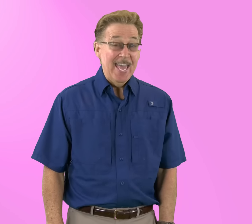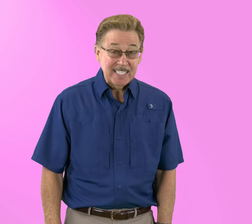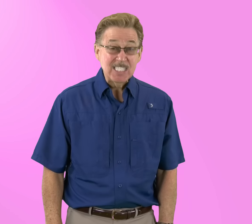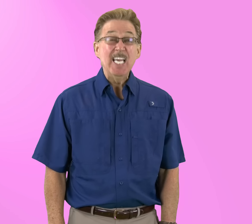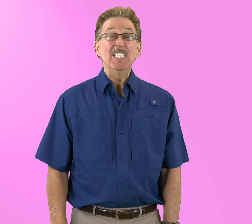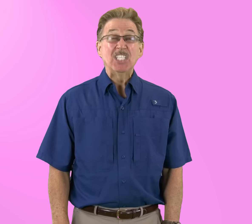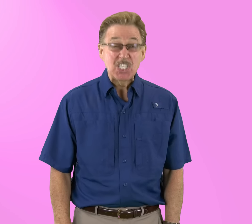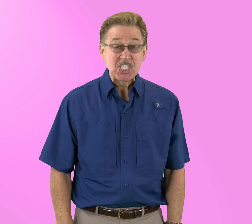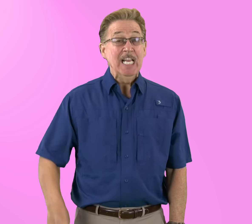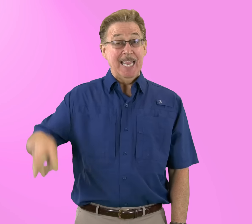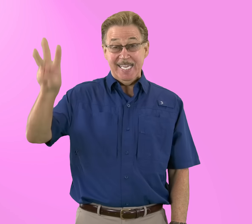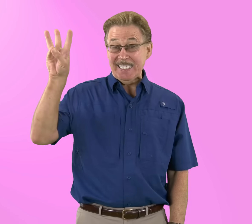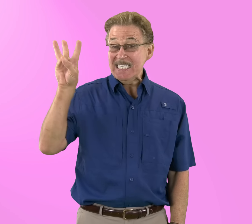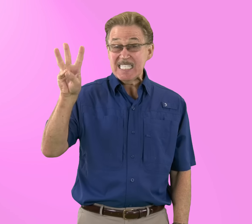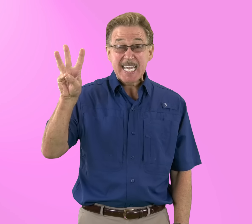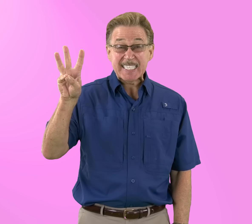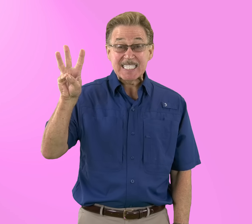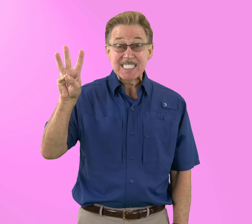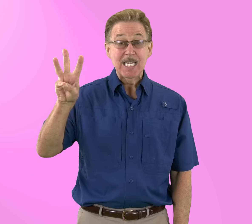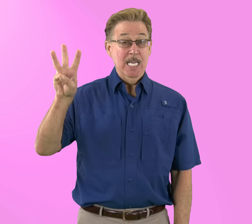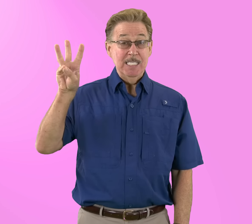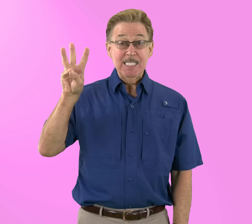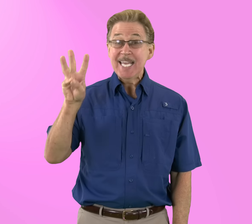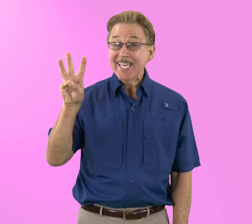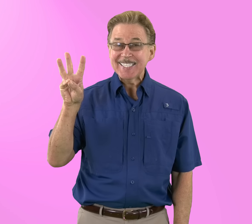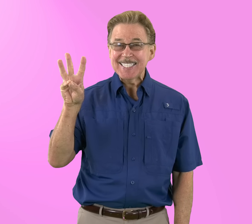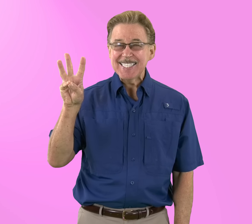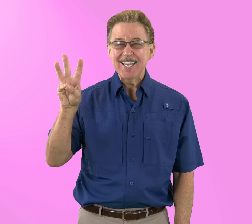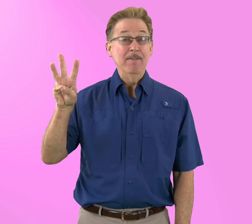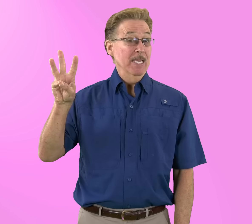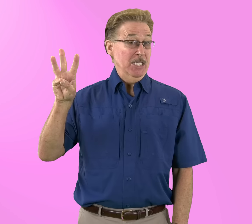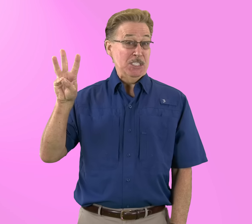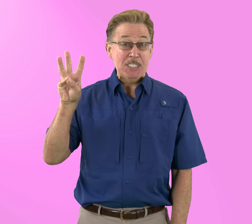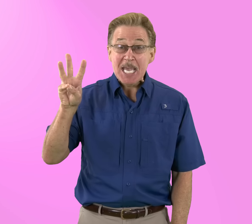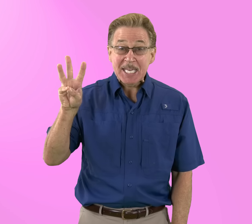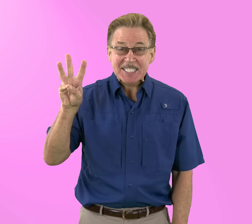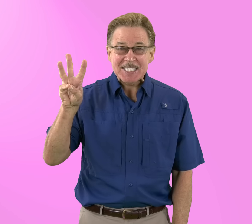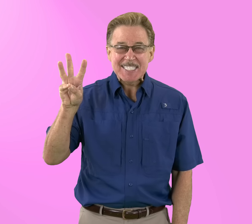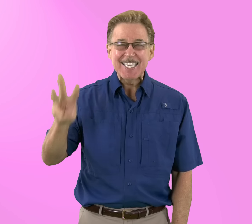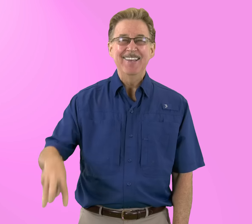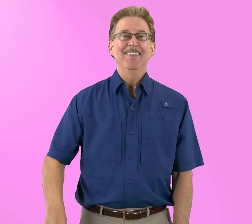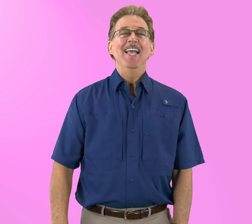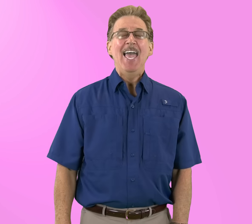X x says /x/ like in six, six, six